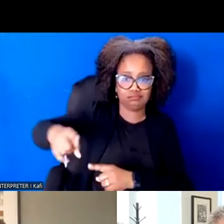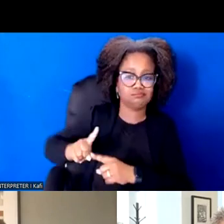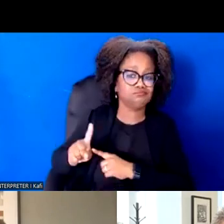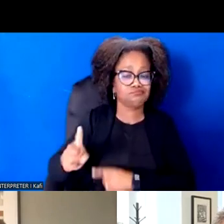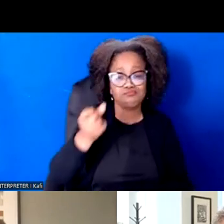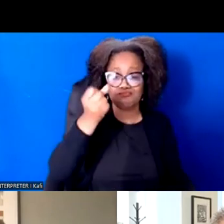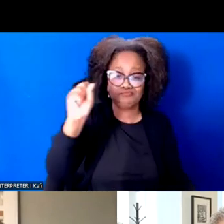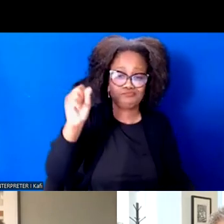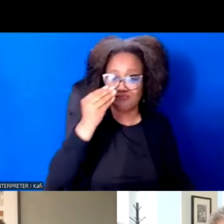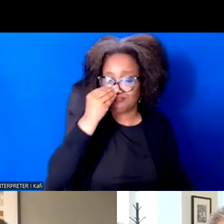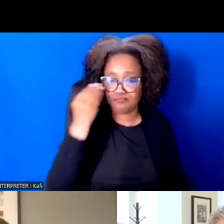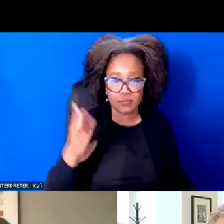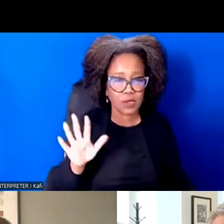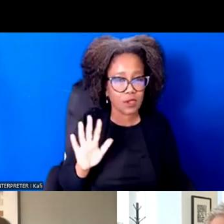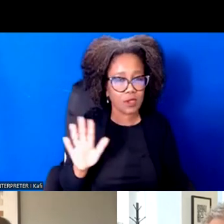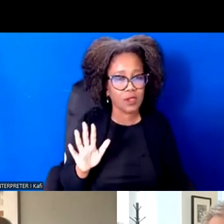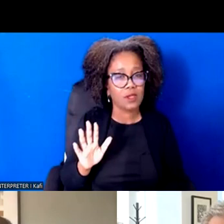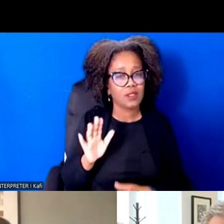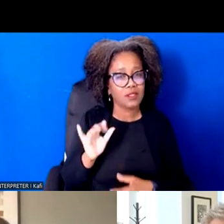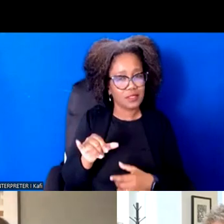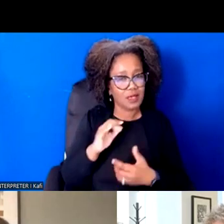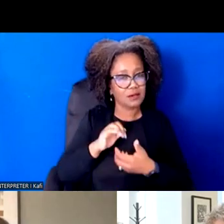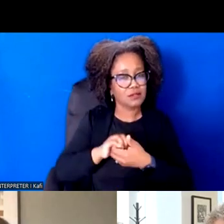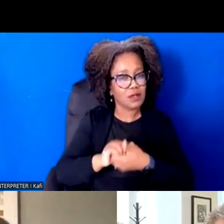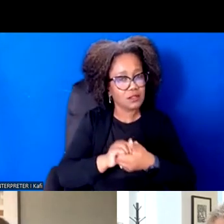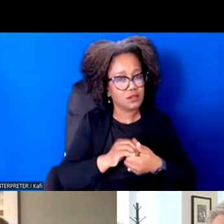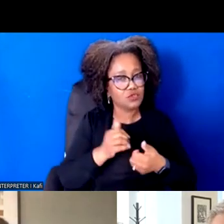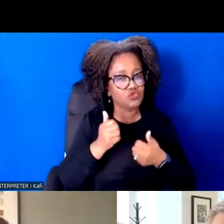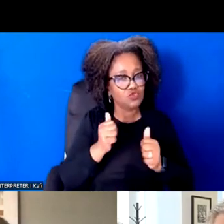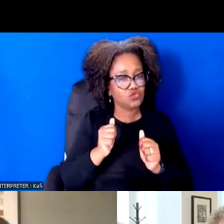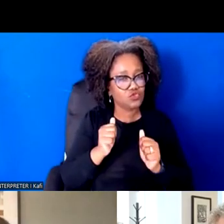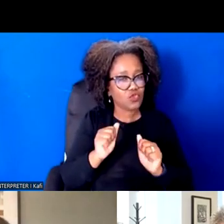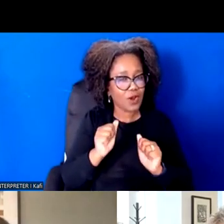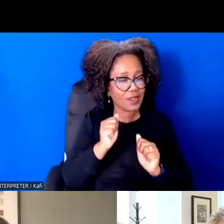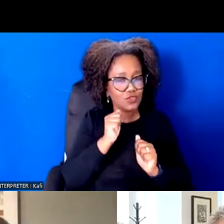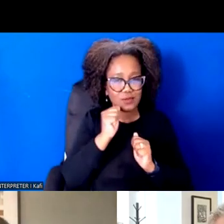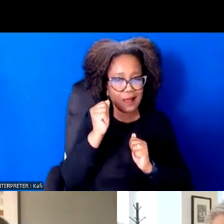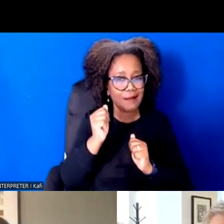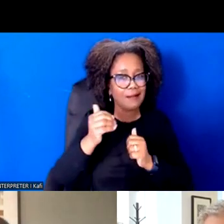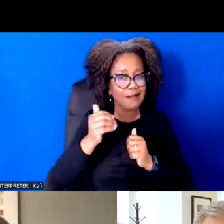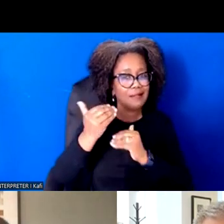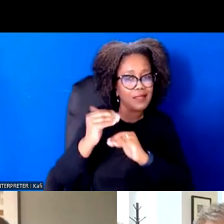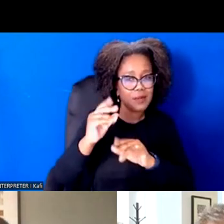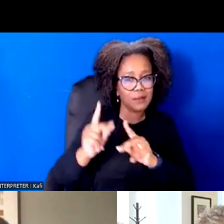And I'm wondering about how we all draw the balance between building bridges and drawing